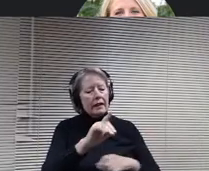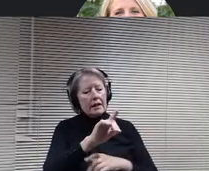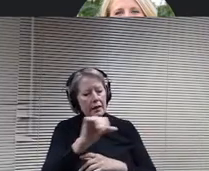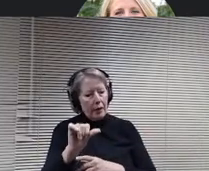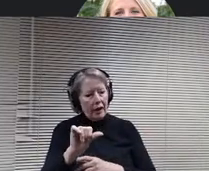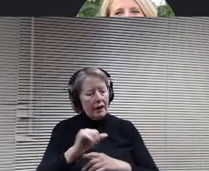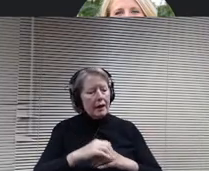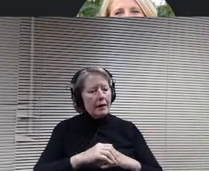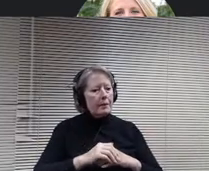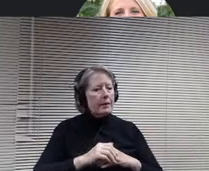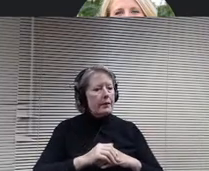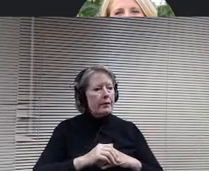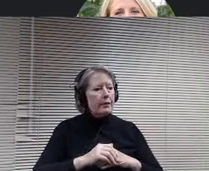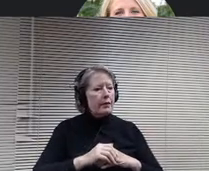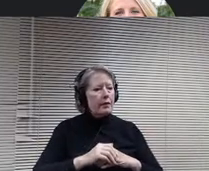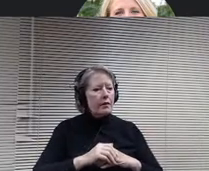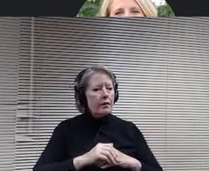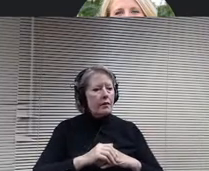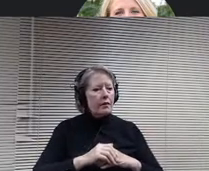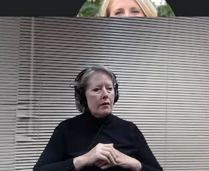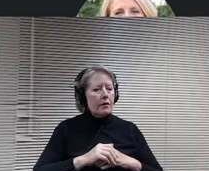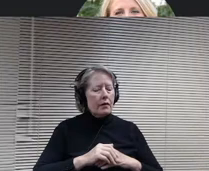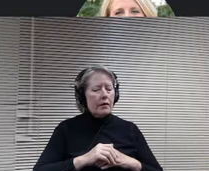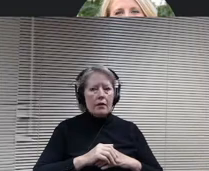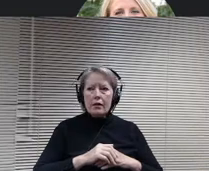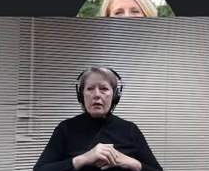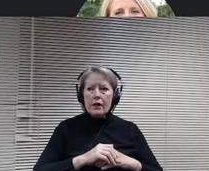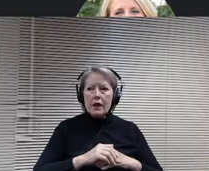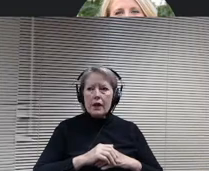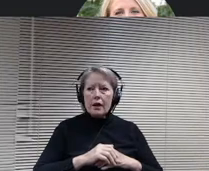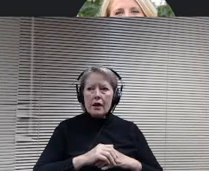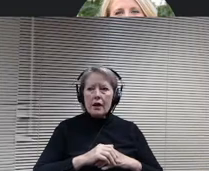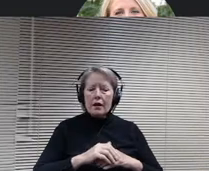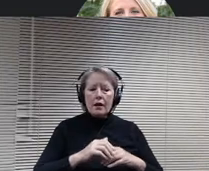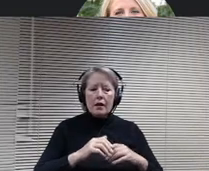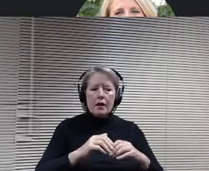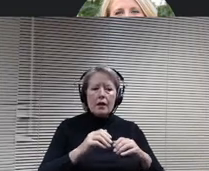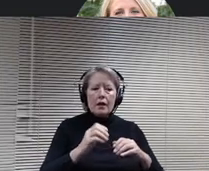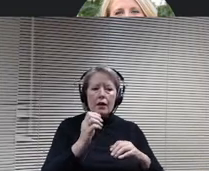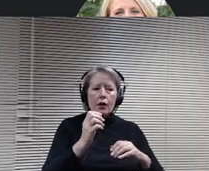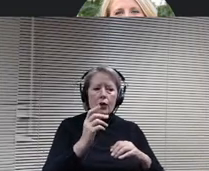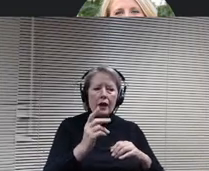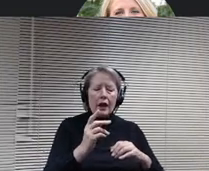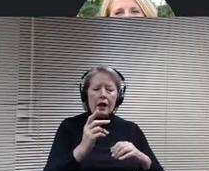OK, I probably won't get all of that, and so with that, so we're